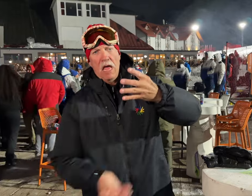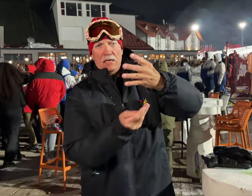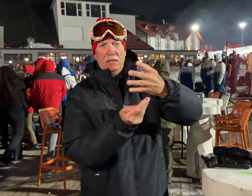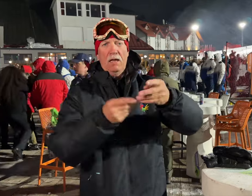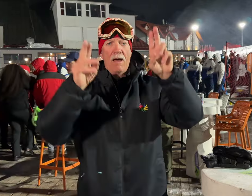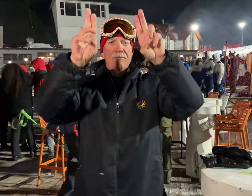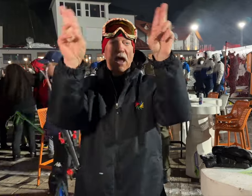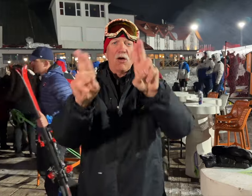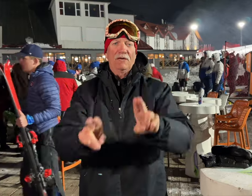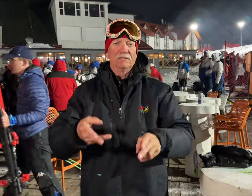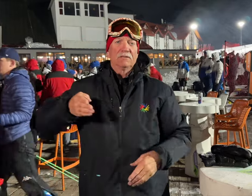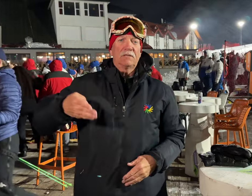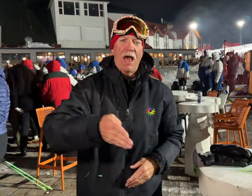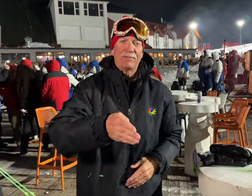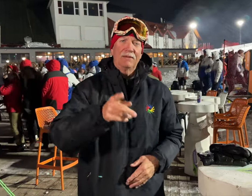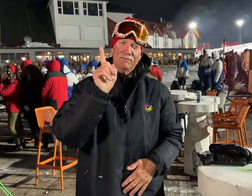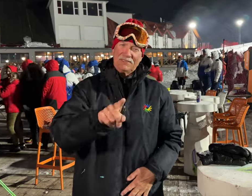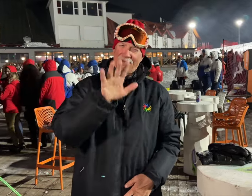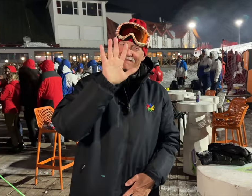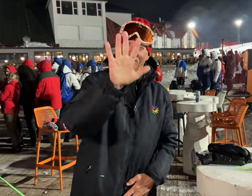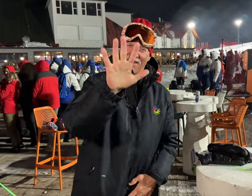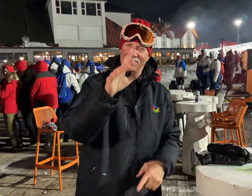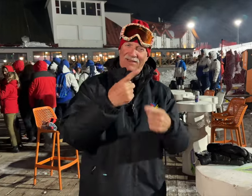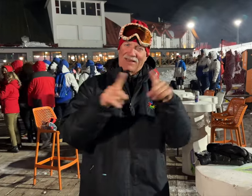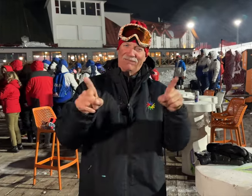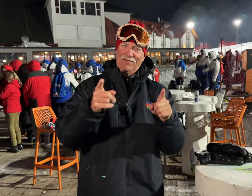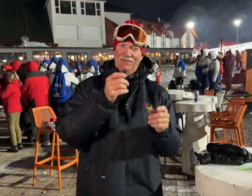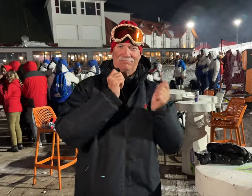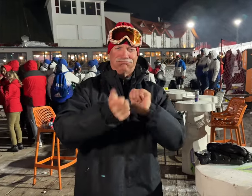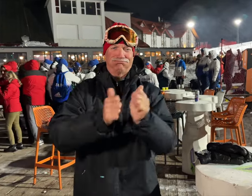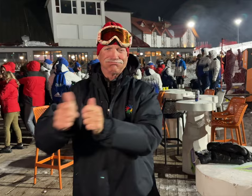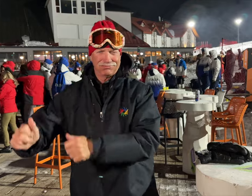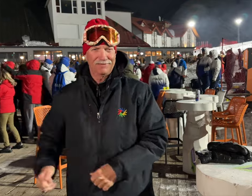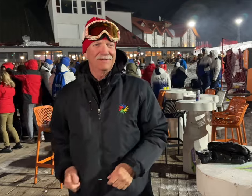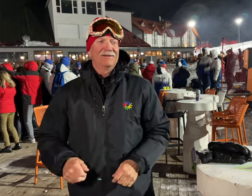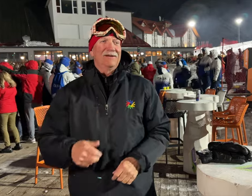so that we have 5 different events which is a must. I am so happy.